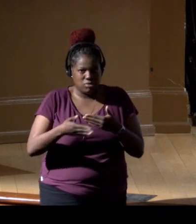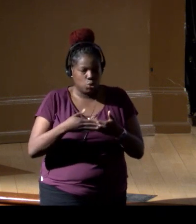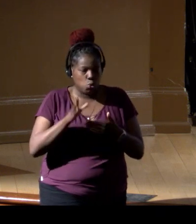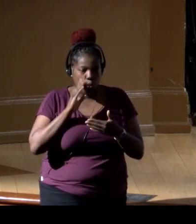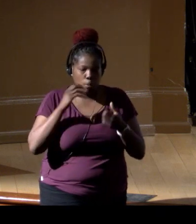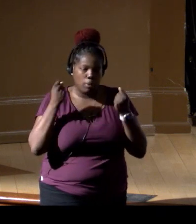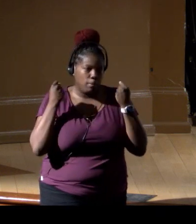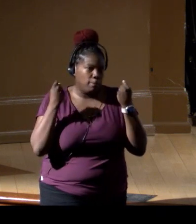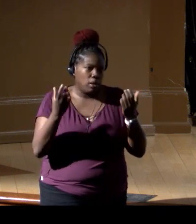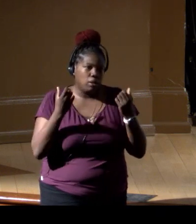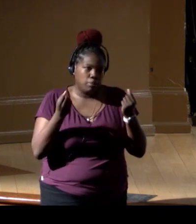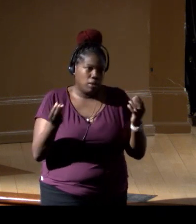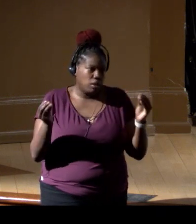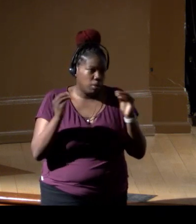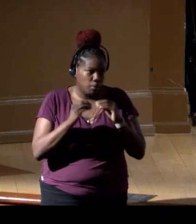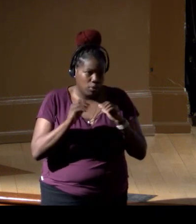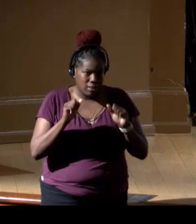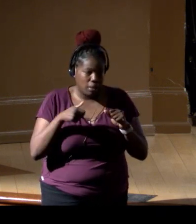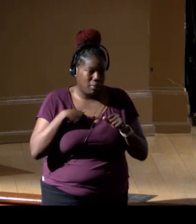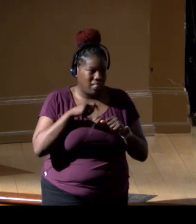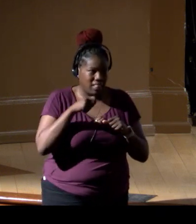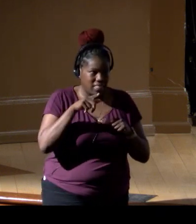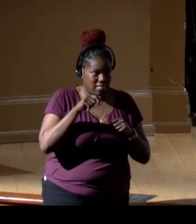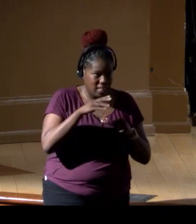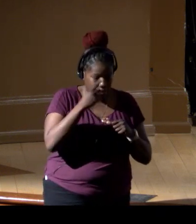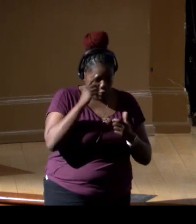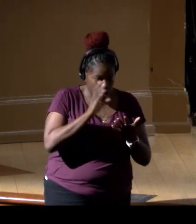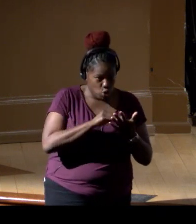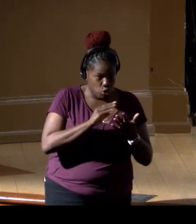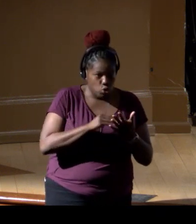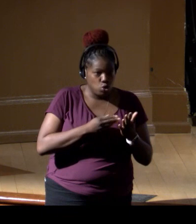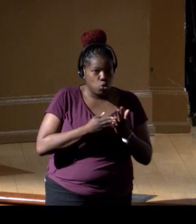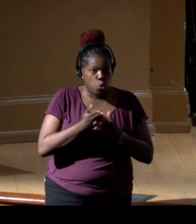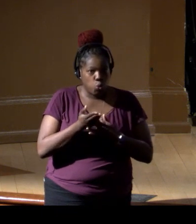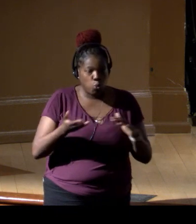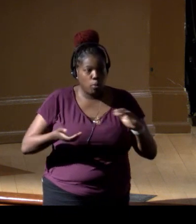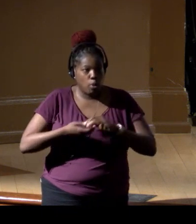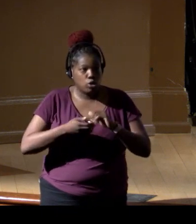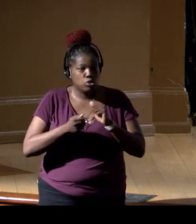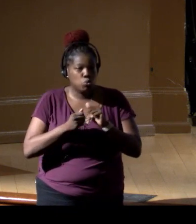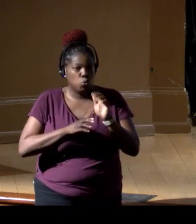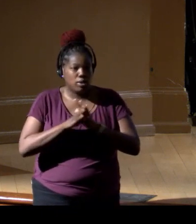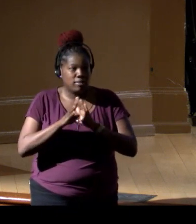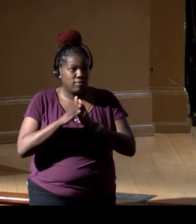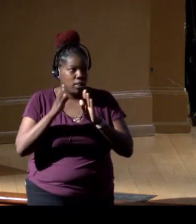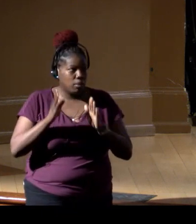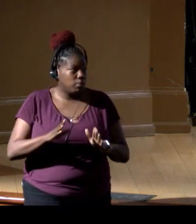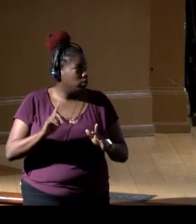Each one of these could be a laboratory for learning through partnerships with developers, the government,